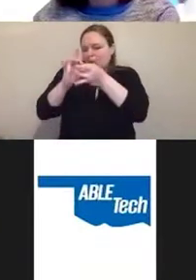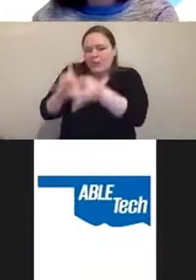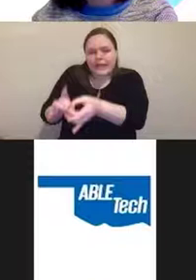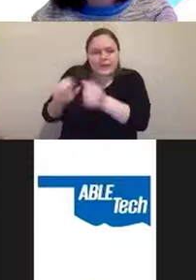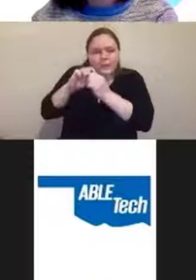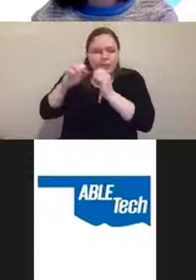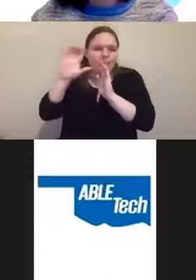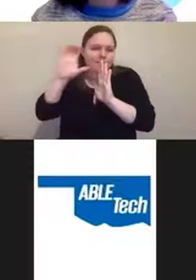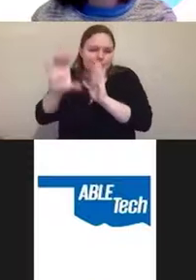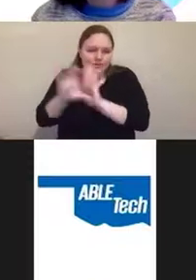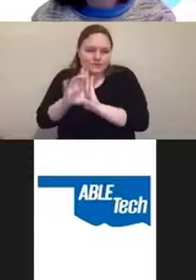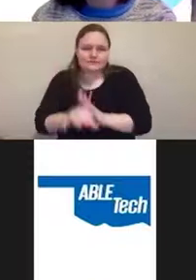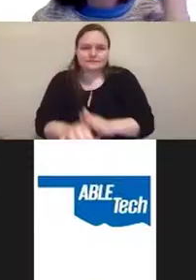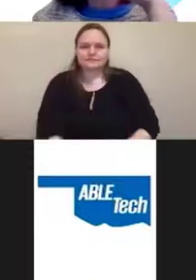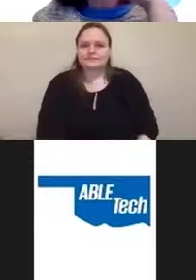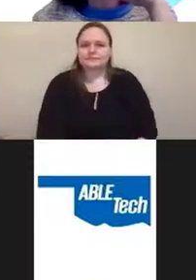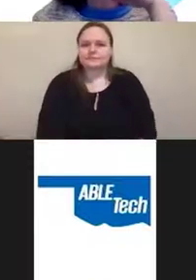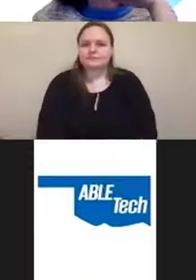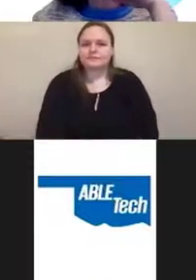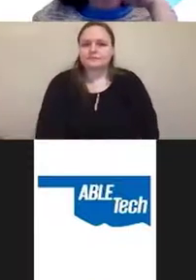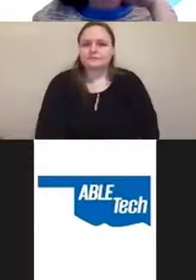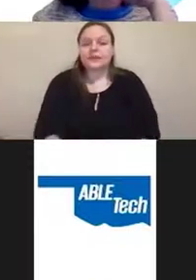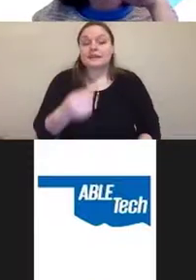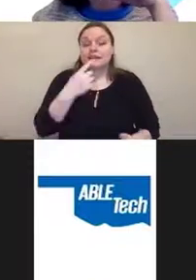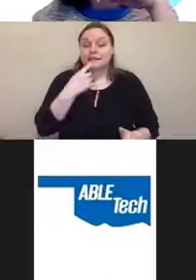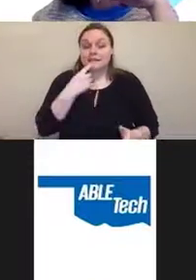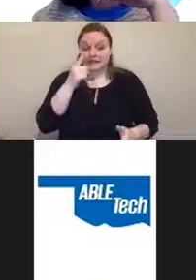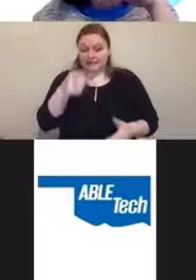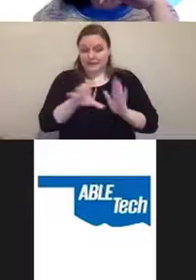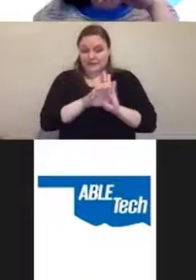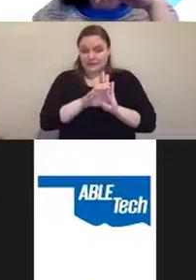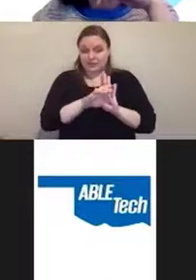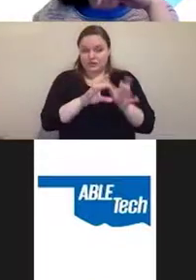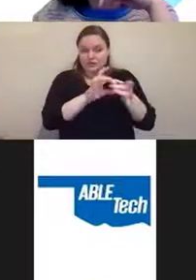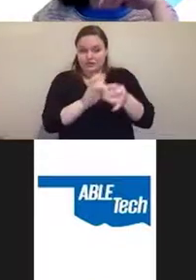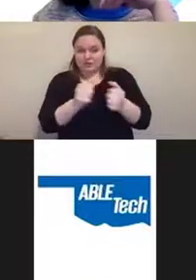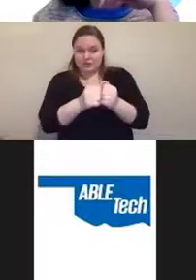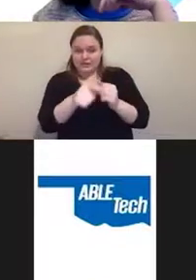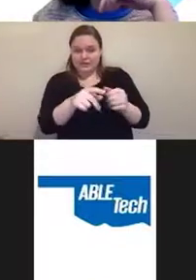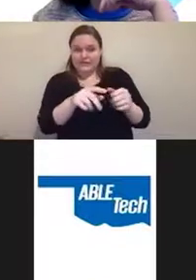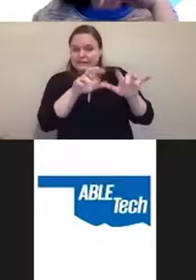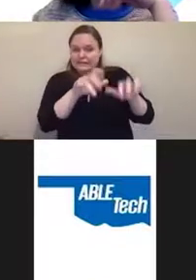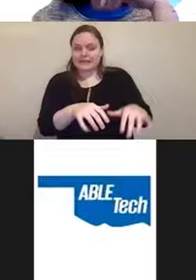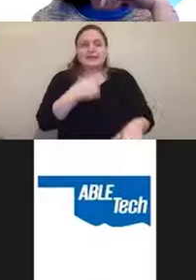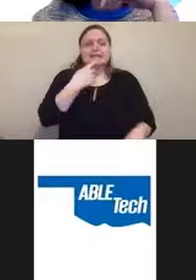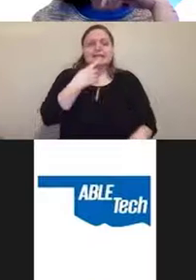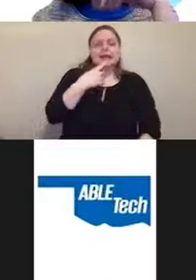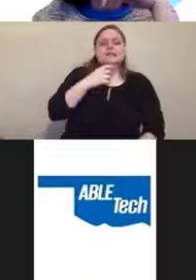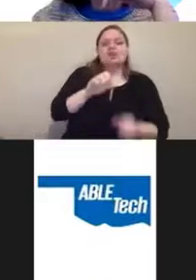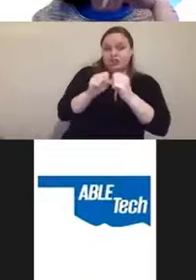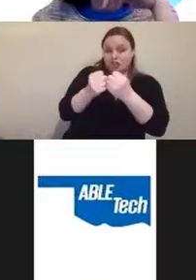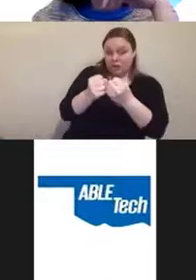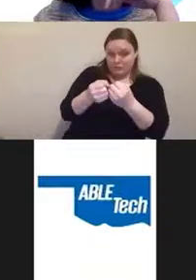let's say this picture came with the following text. Sheri Byrne-Haber, an archery Paralympic hopeful,